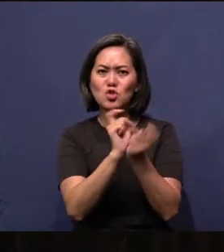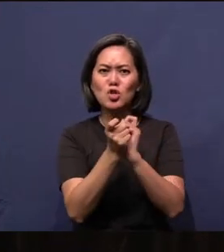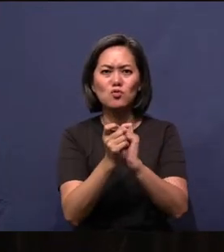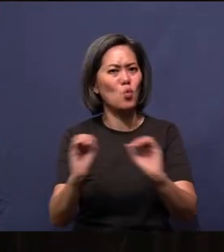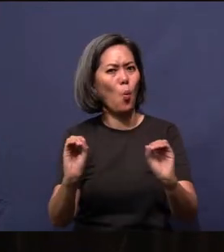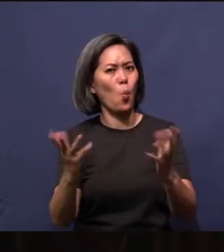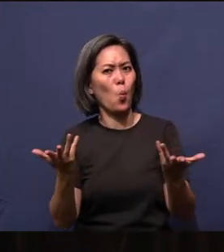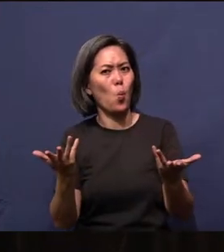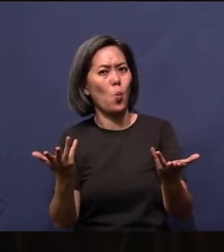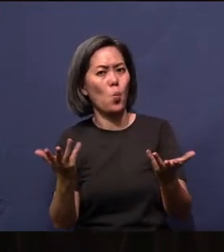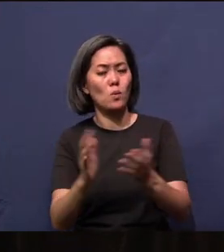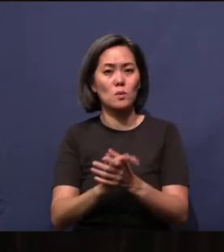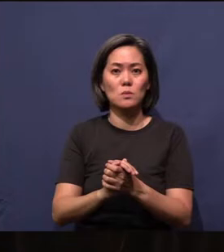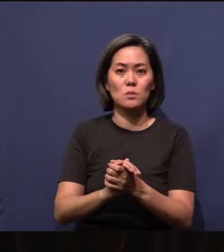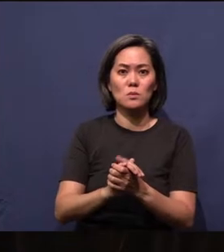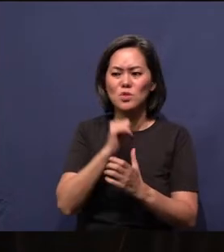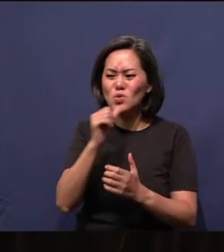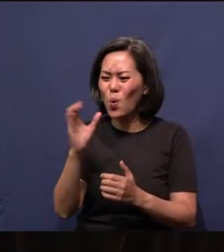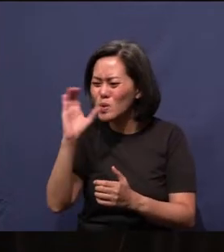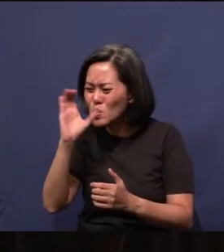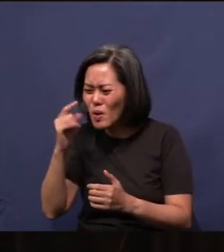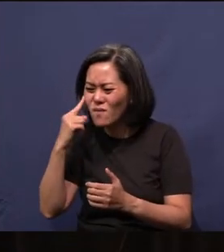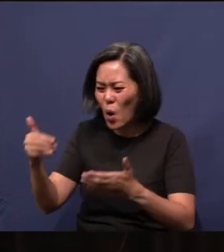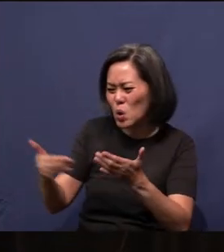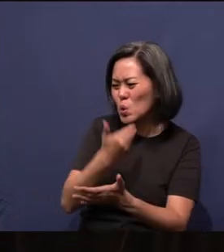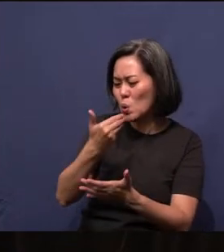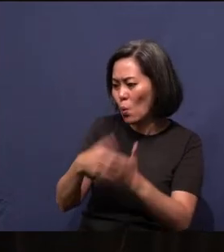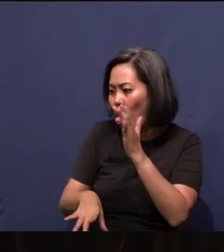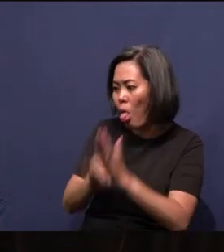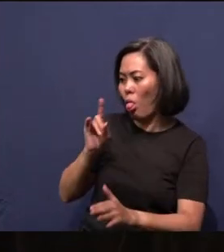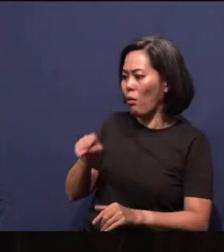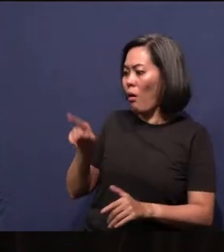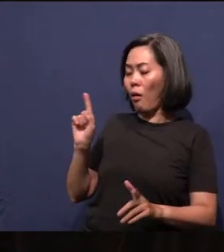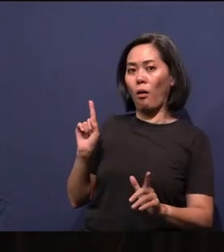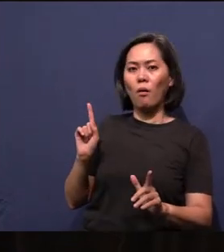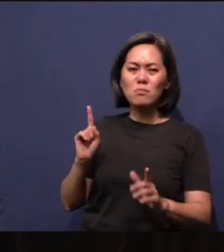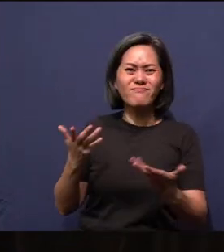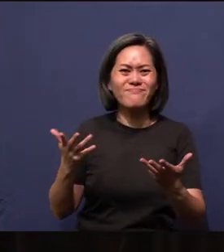So don't go and look for new discovery because